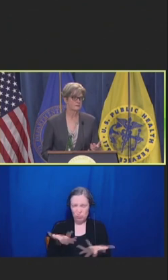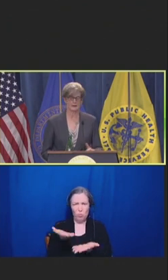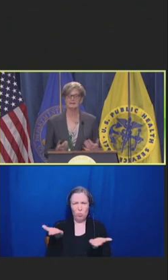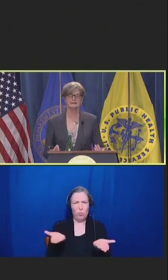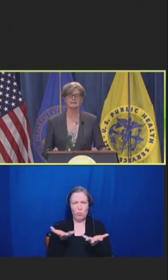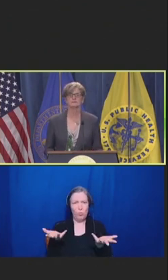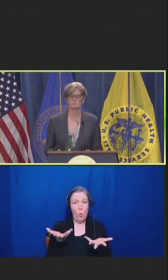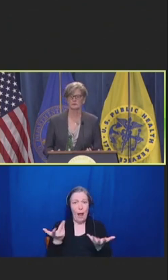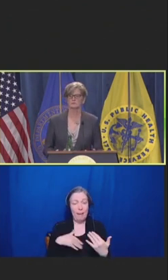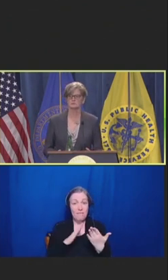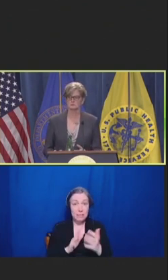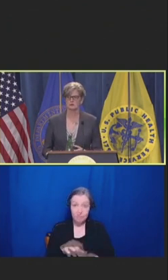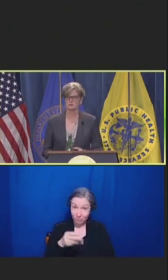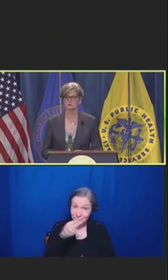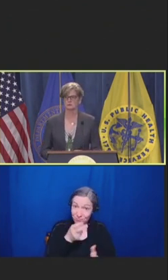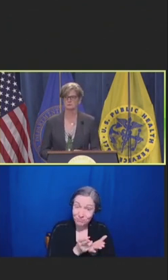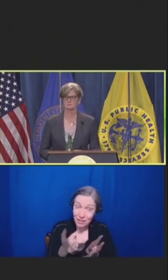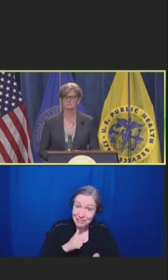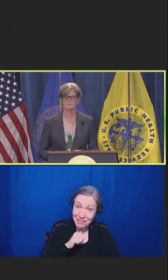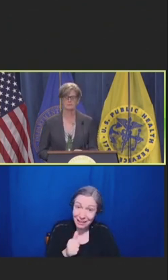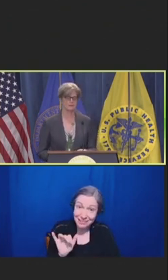I didn't either when I was first talking to her.